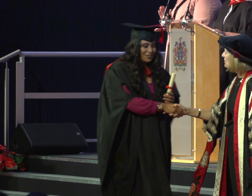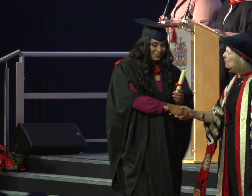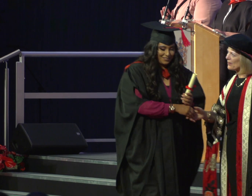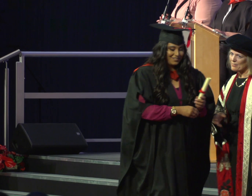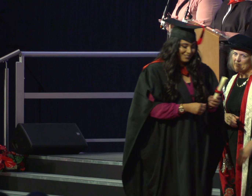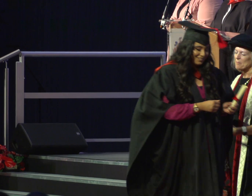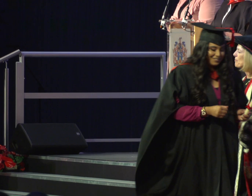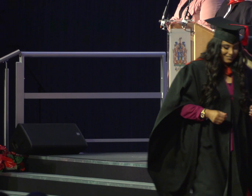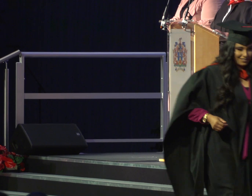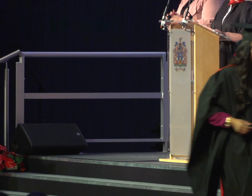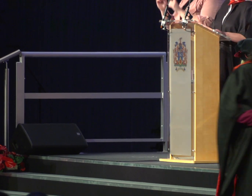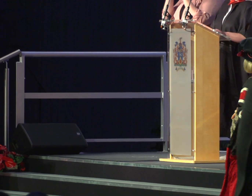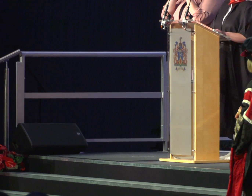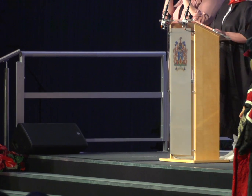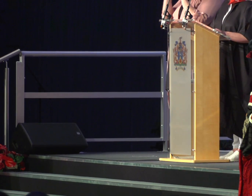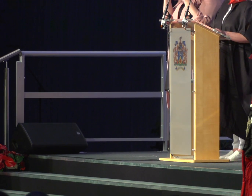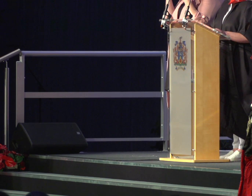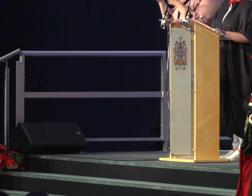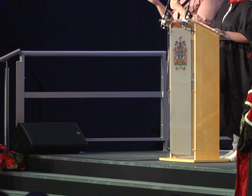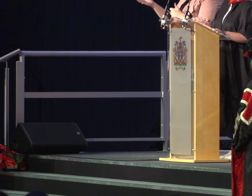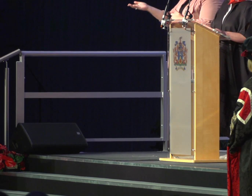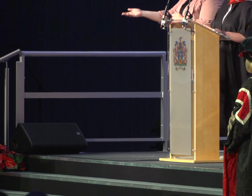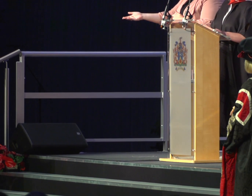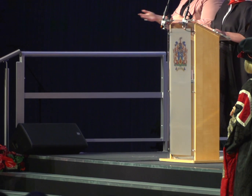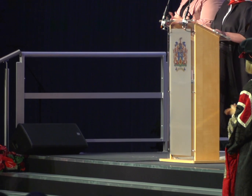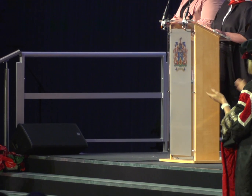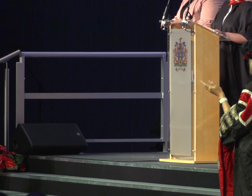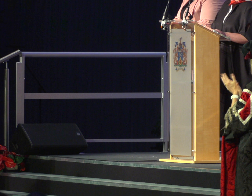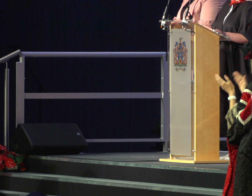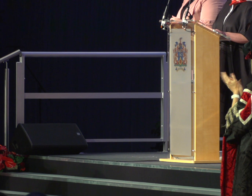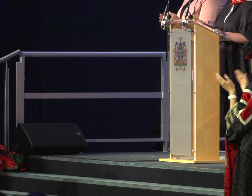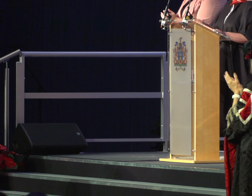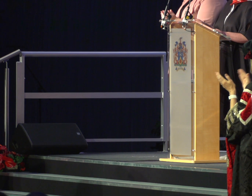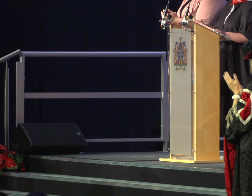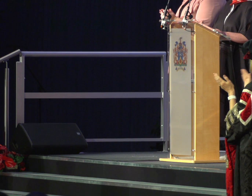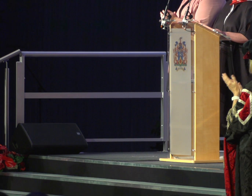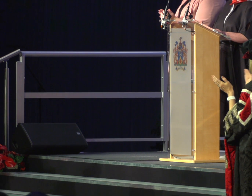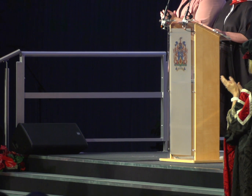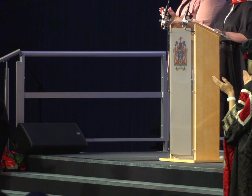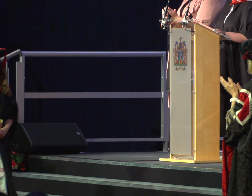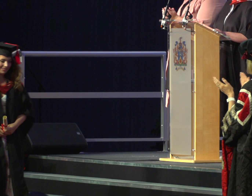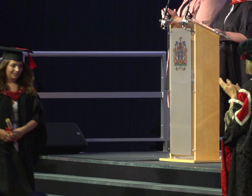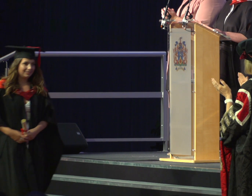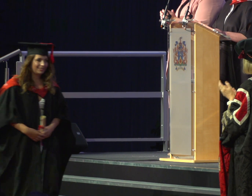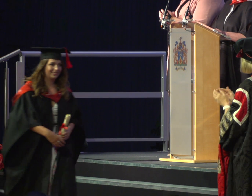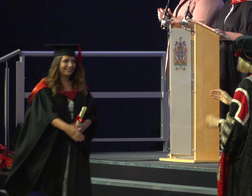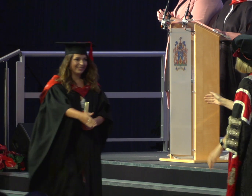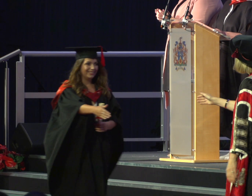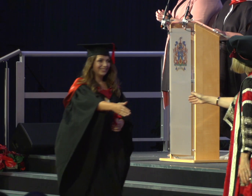And with the University Prize l